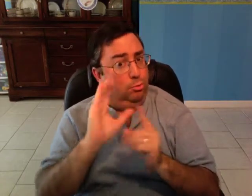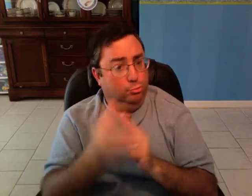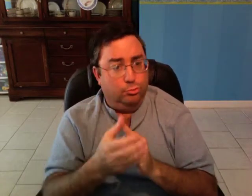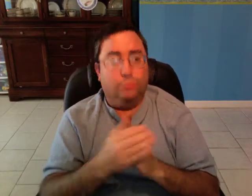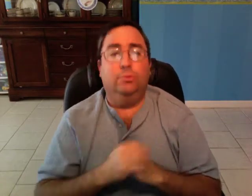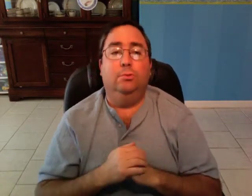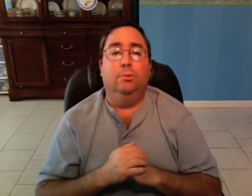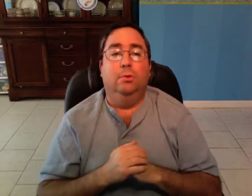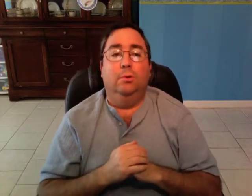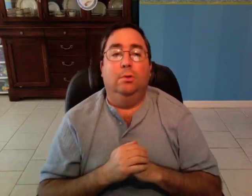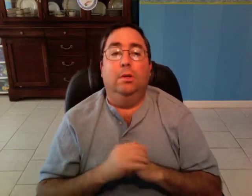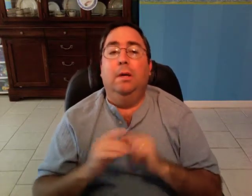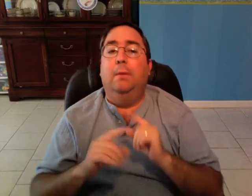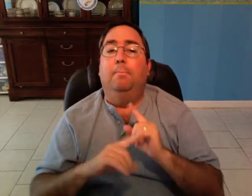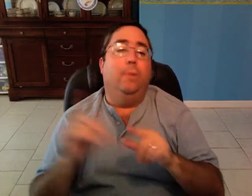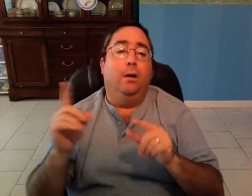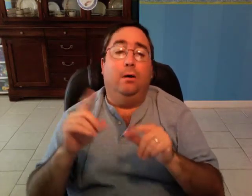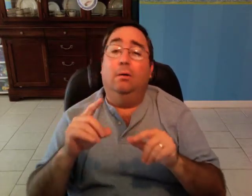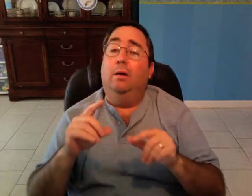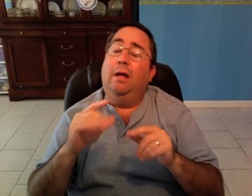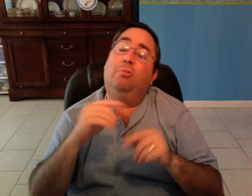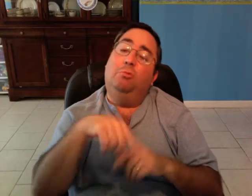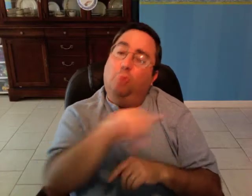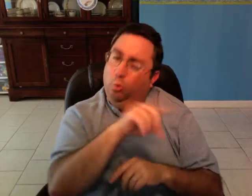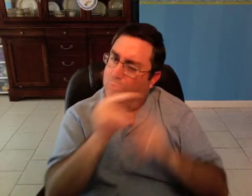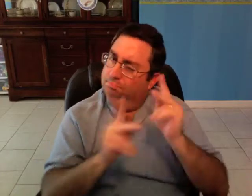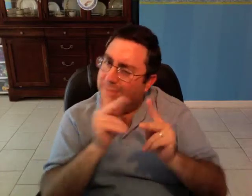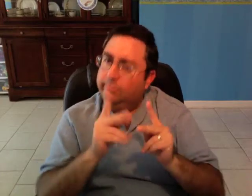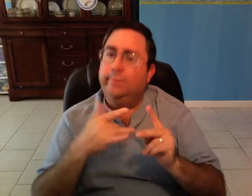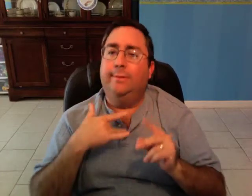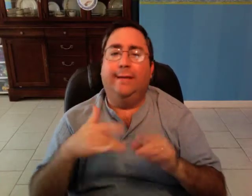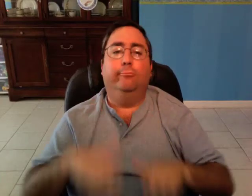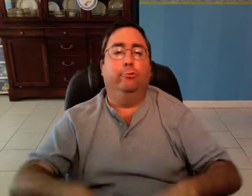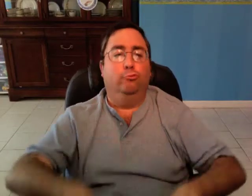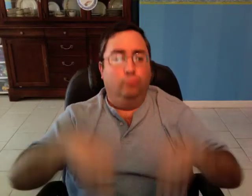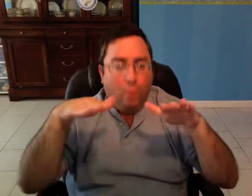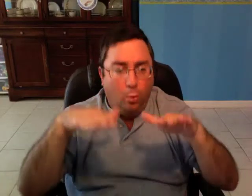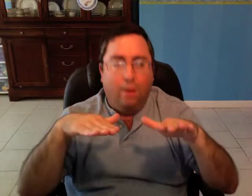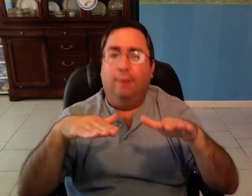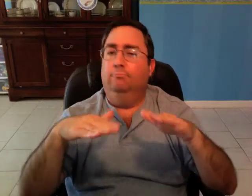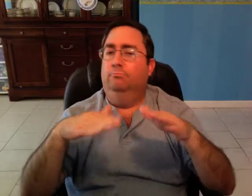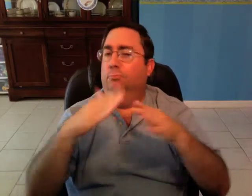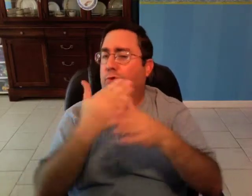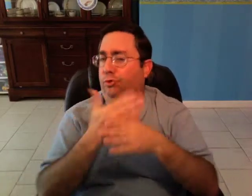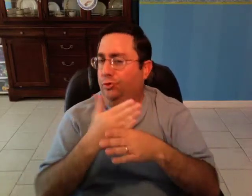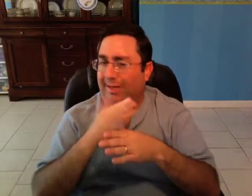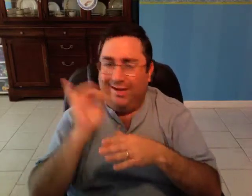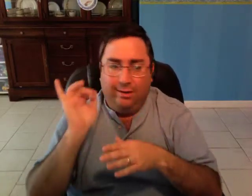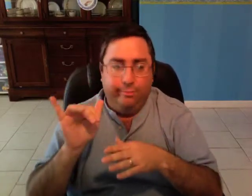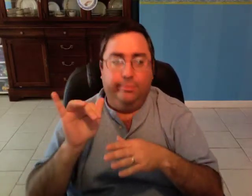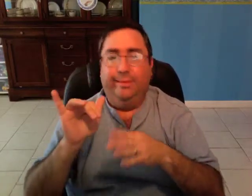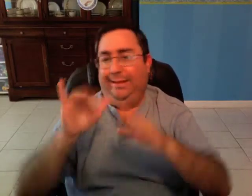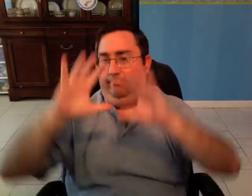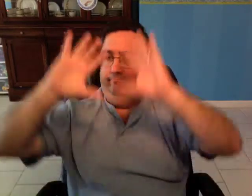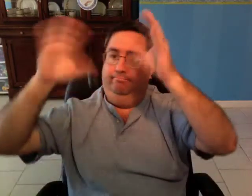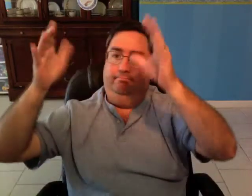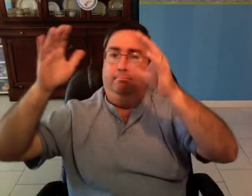and those people tend to grow up sharing the values of the dominant culture,